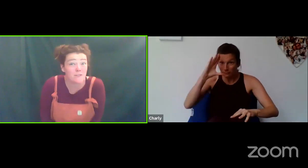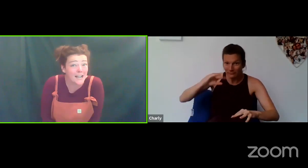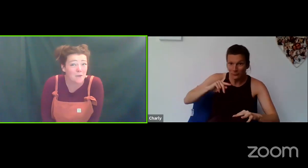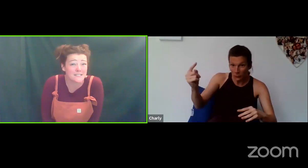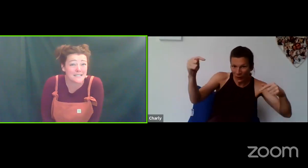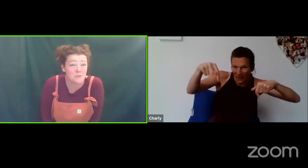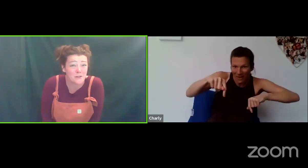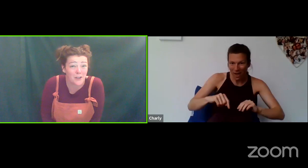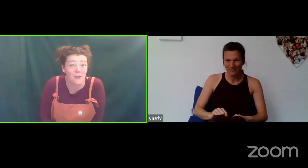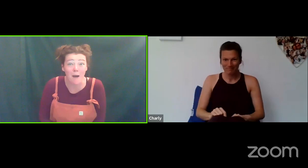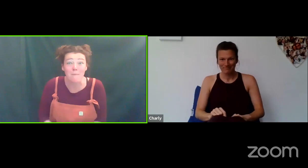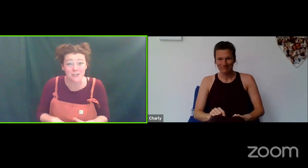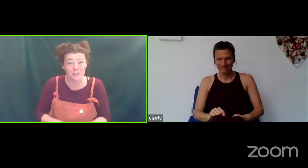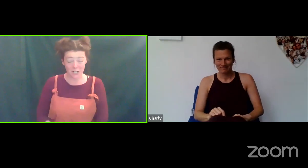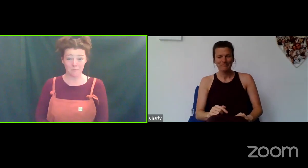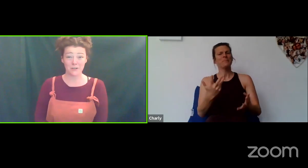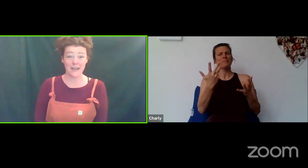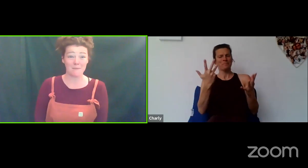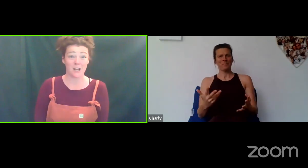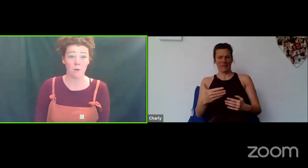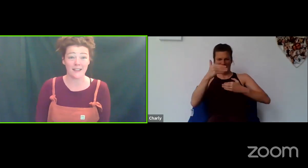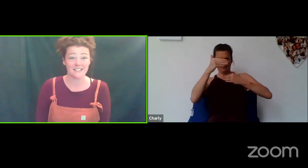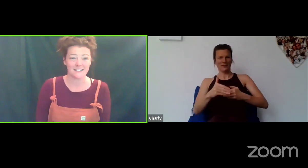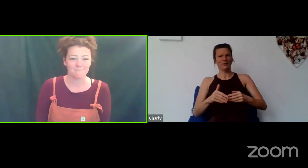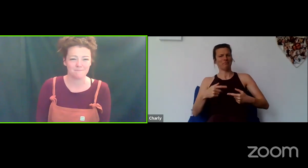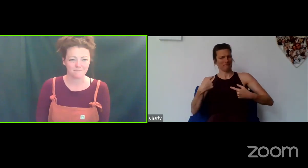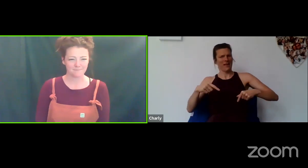We really hope to see more of you and make sure you type your name in the comments.